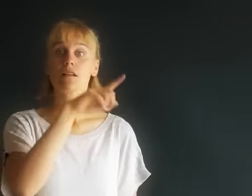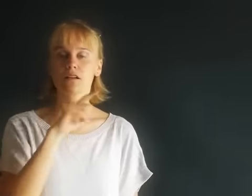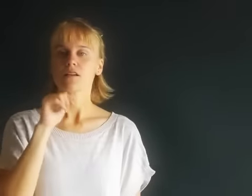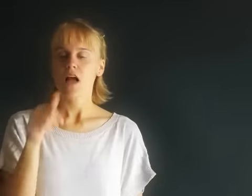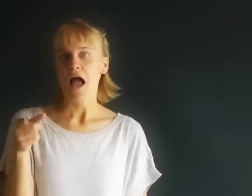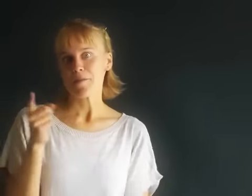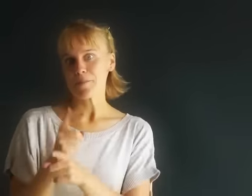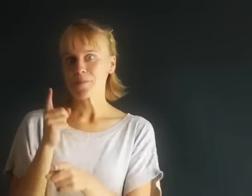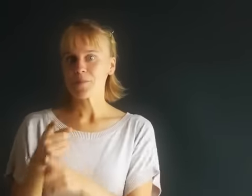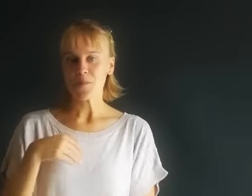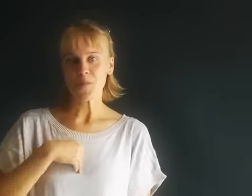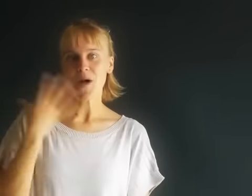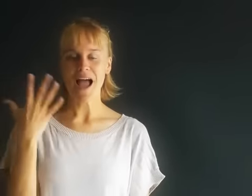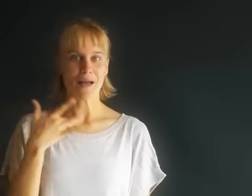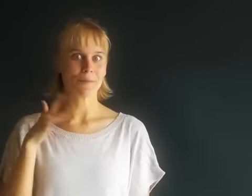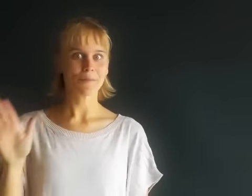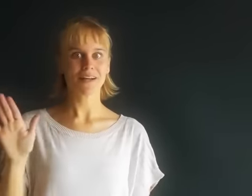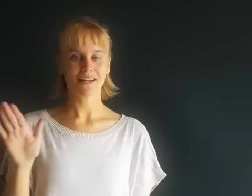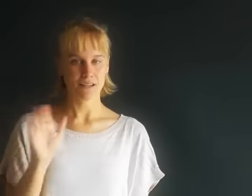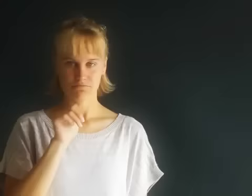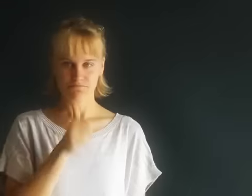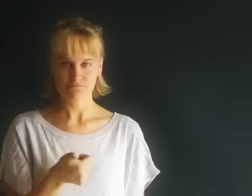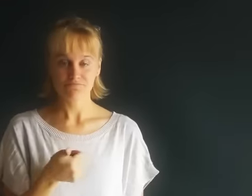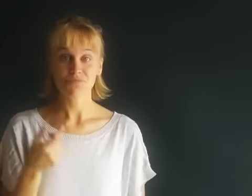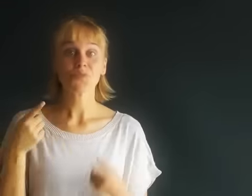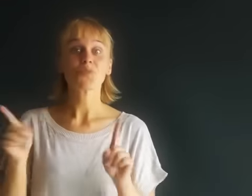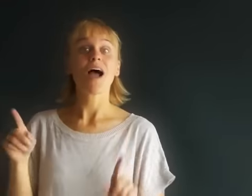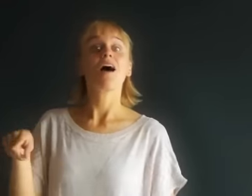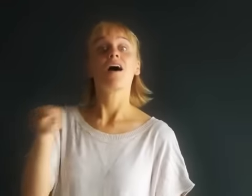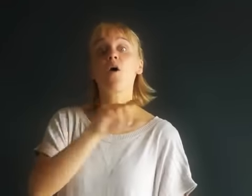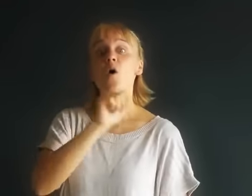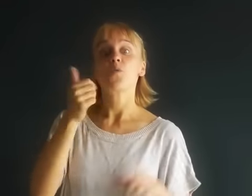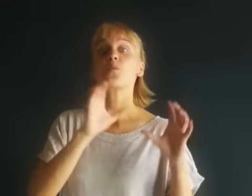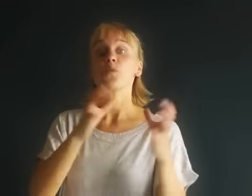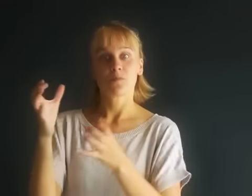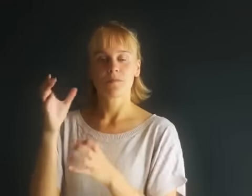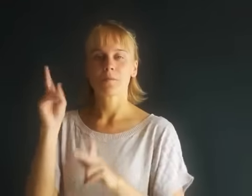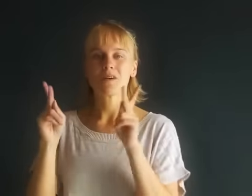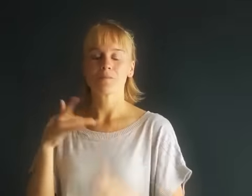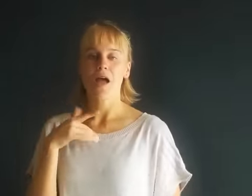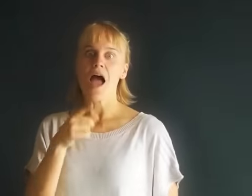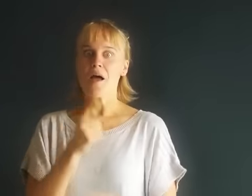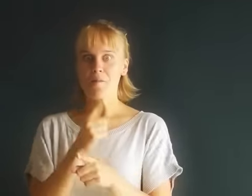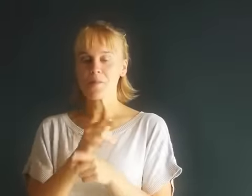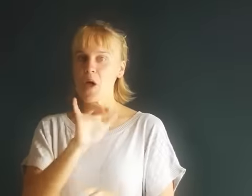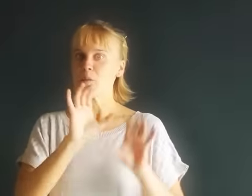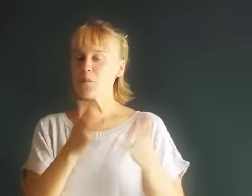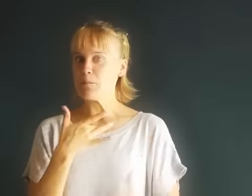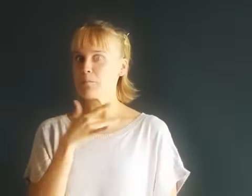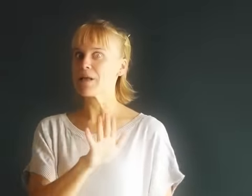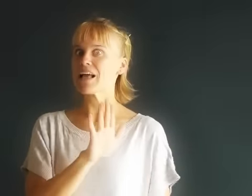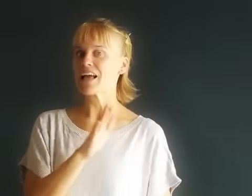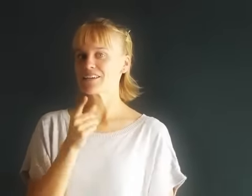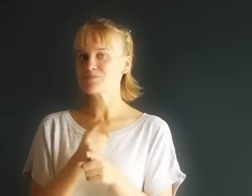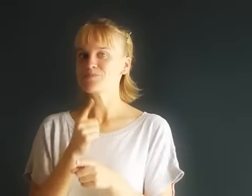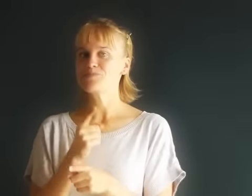wouldn't associate my performance with my skin color while other groups experience stigmas and stereotypes.